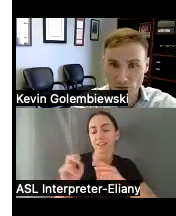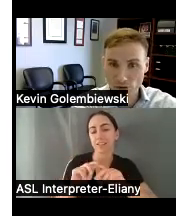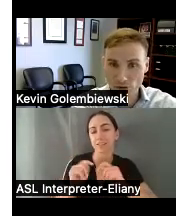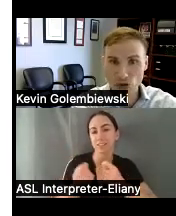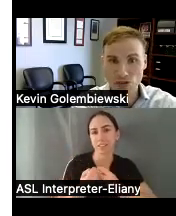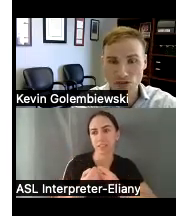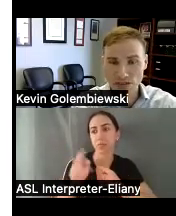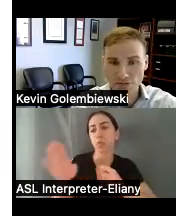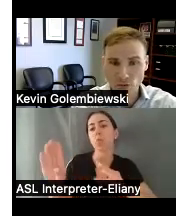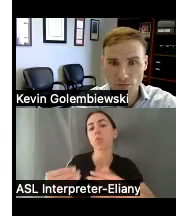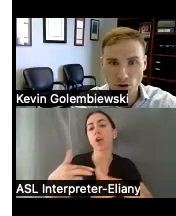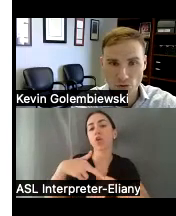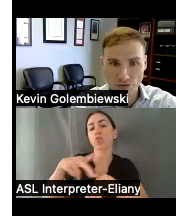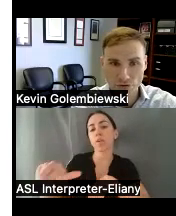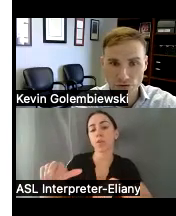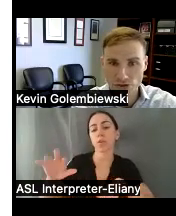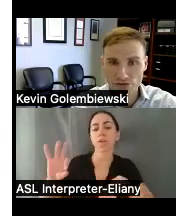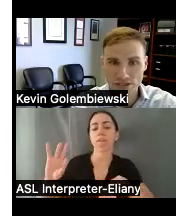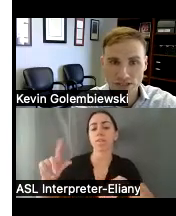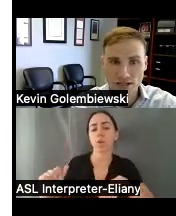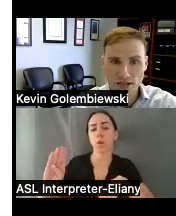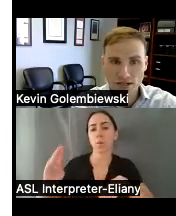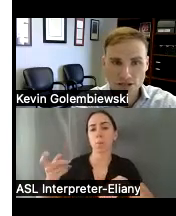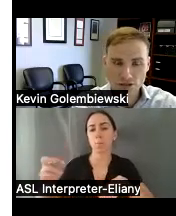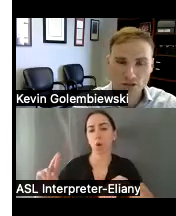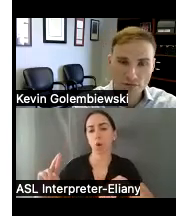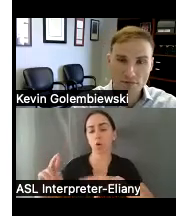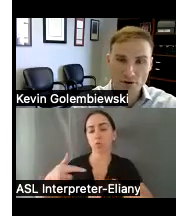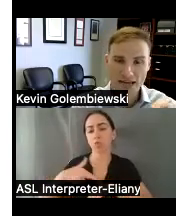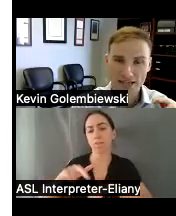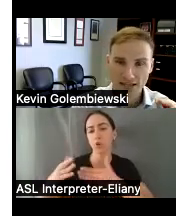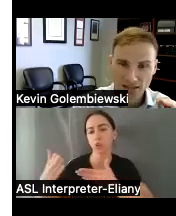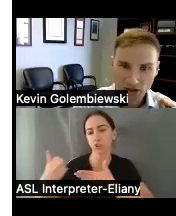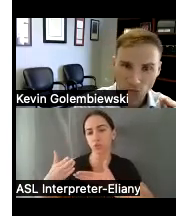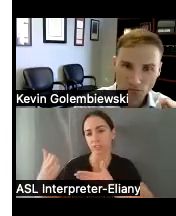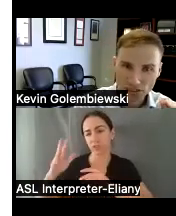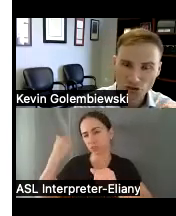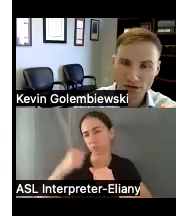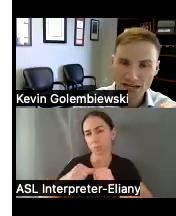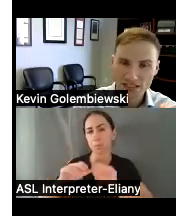referral usually to the Florida bar referral service so just remember that discrimination